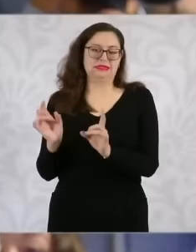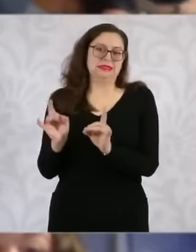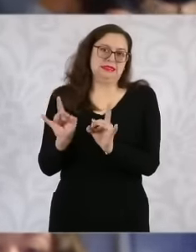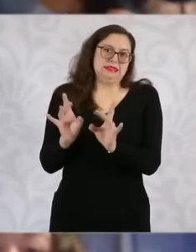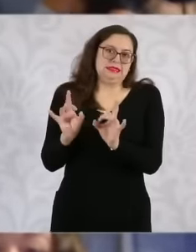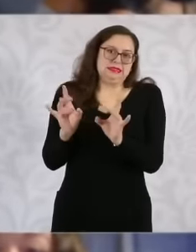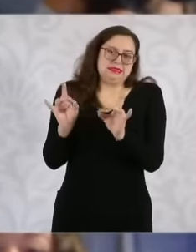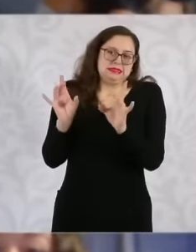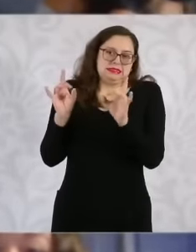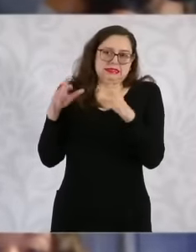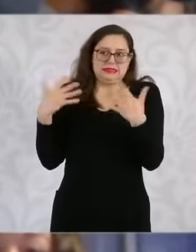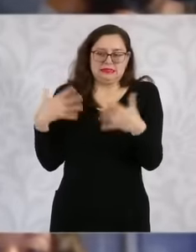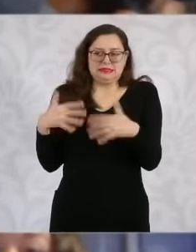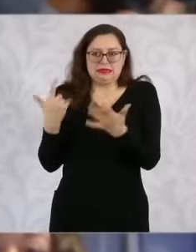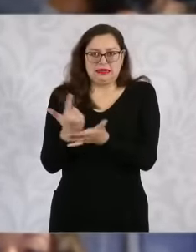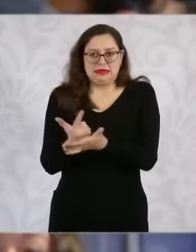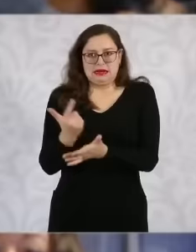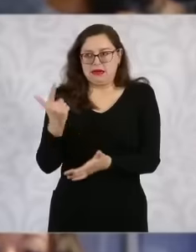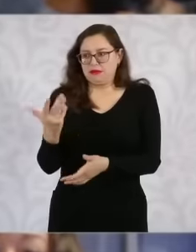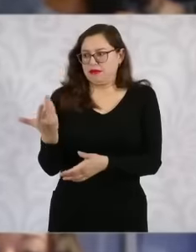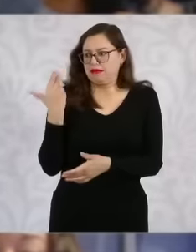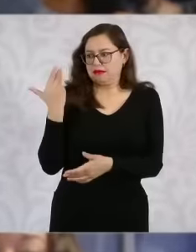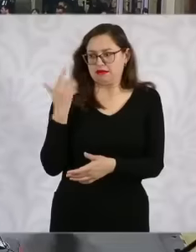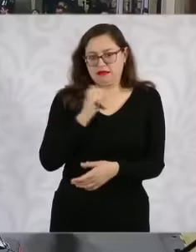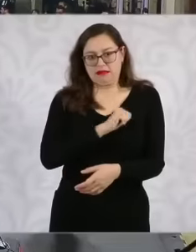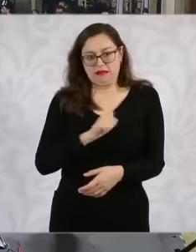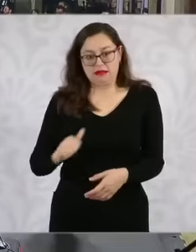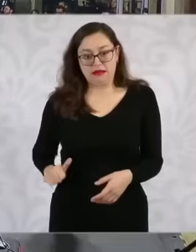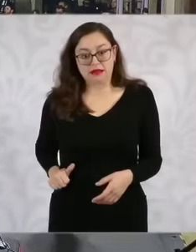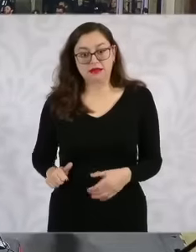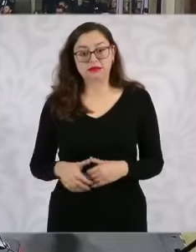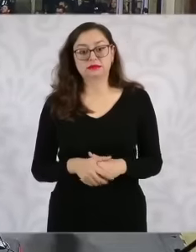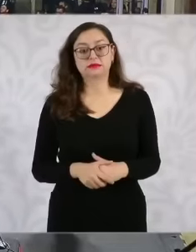the previous day this weekend with the mayor of Chilpancingo in Guerrero, in the case